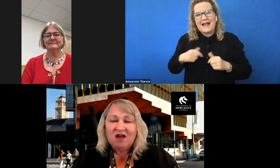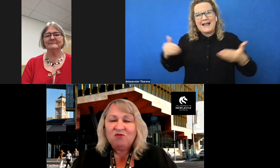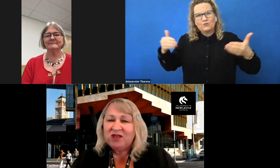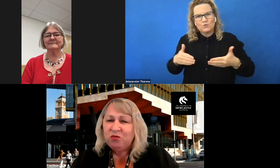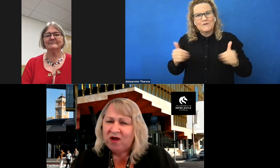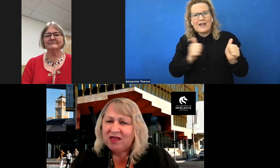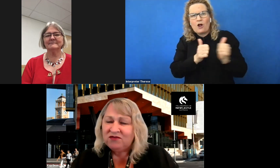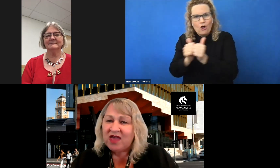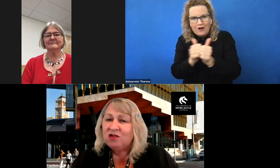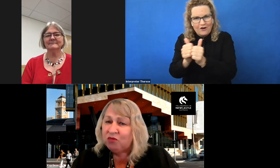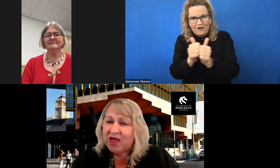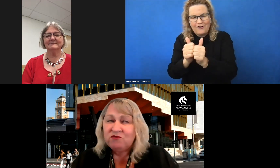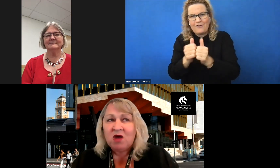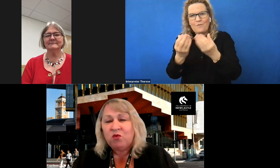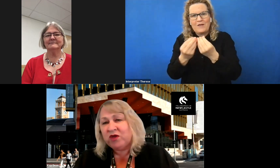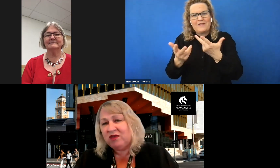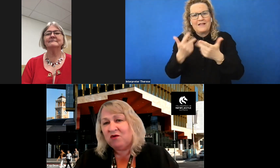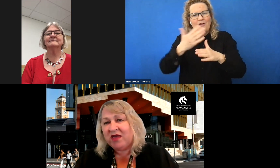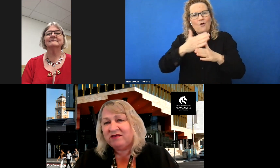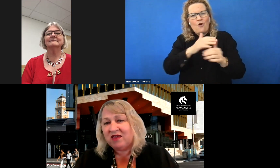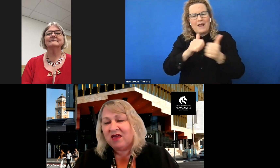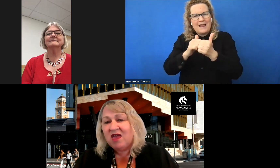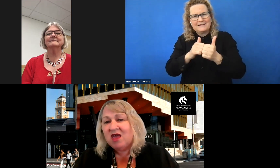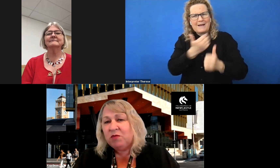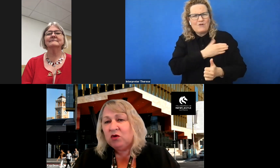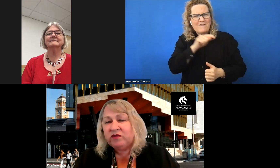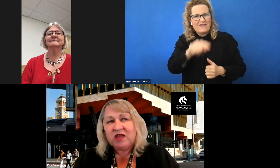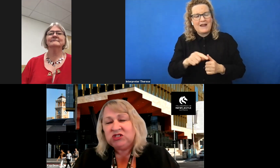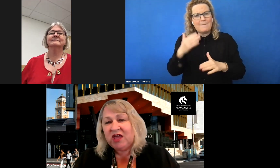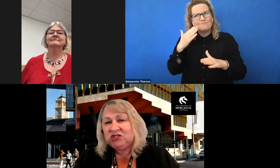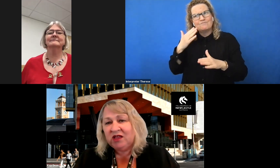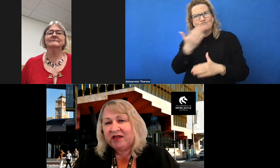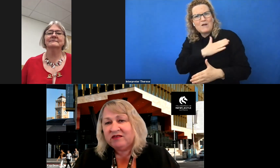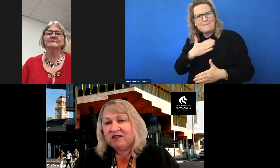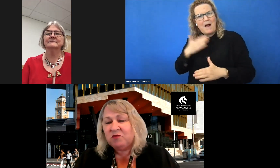I'm really proud of that. And I'm proud of my work at UAC because the educational access scheme,